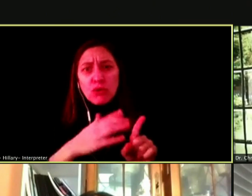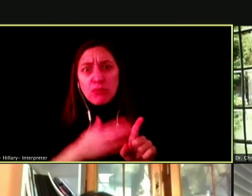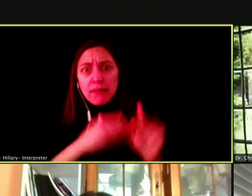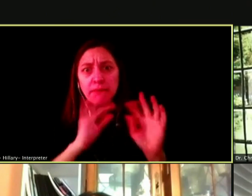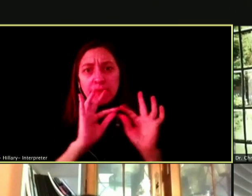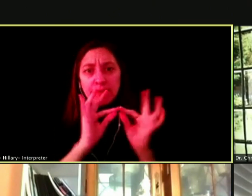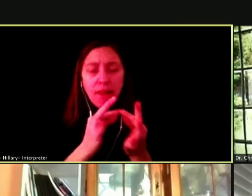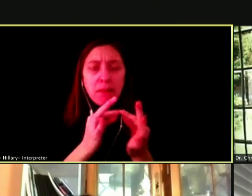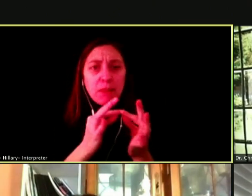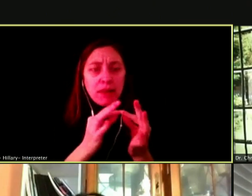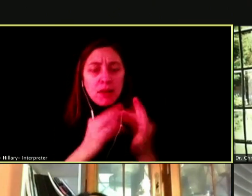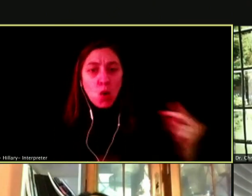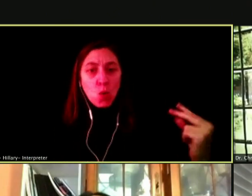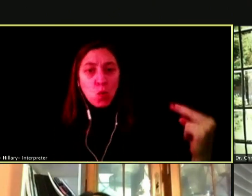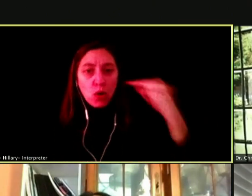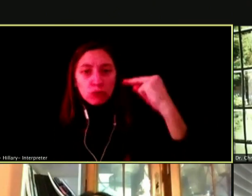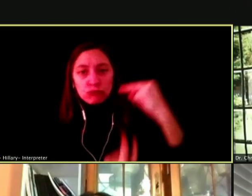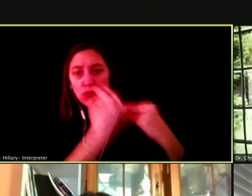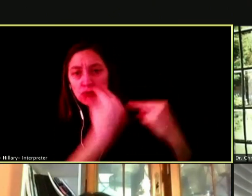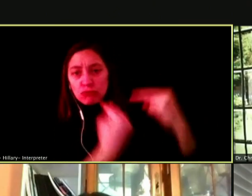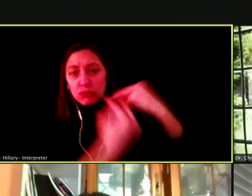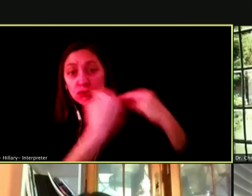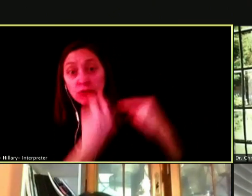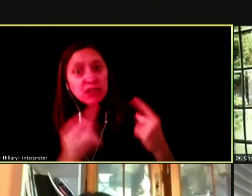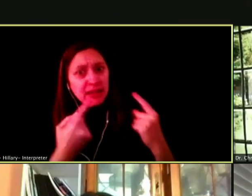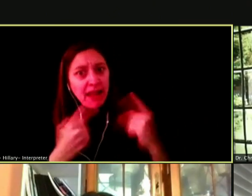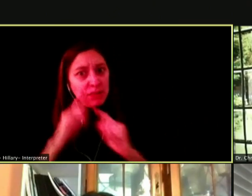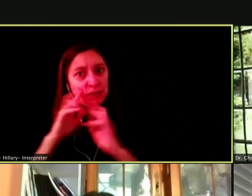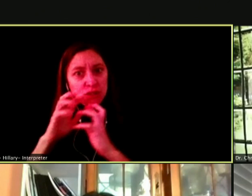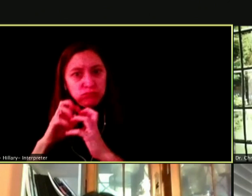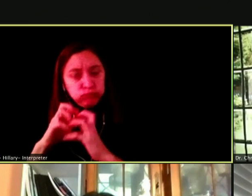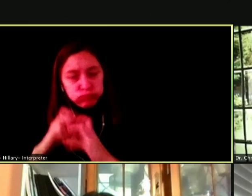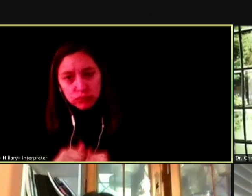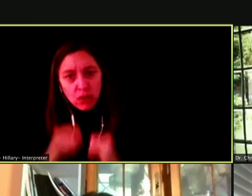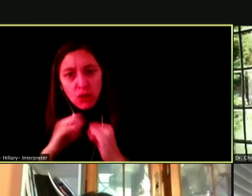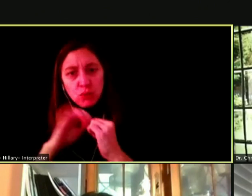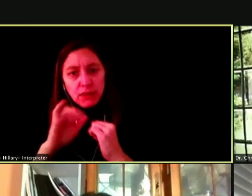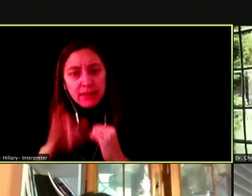HAVING TO WATCH YOUR CHILD BREAK DOWN LIKE THAT AT THE HANDS OF TOBACCO AND NOT BEING